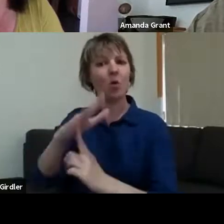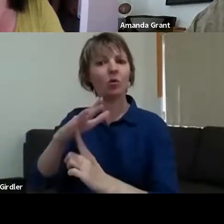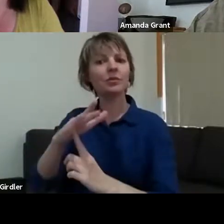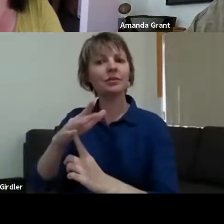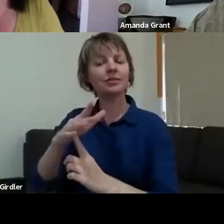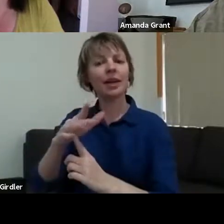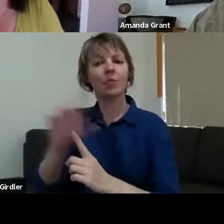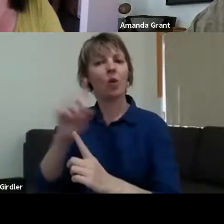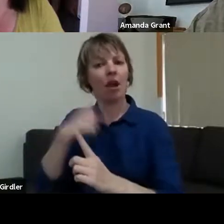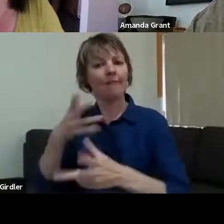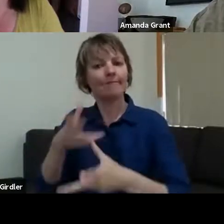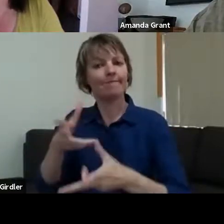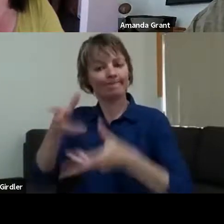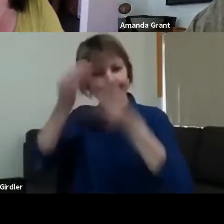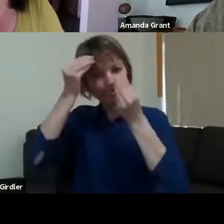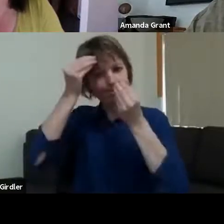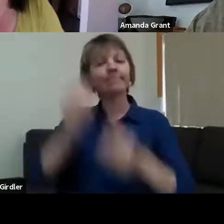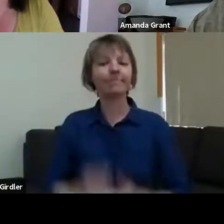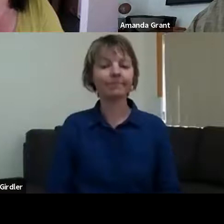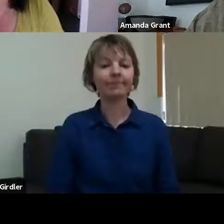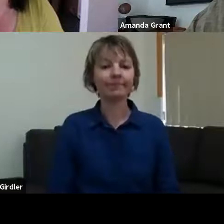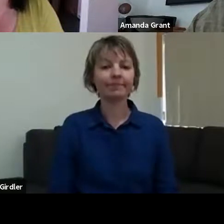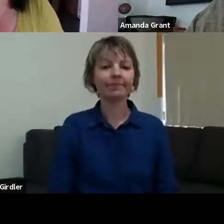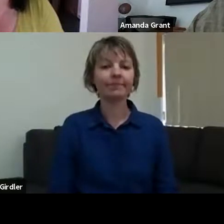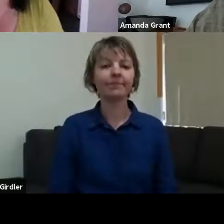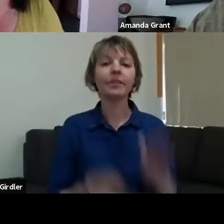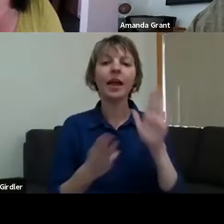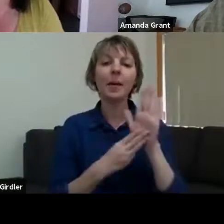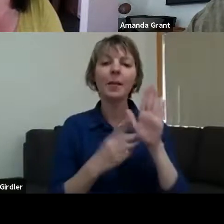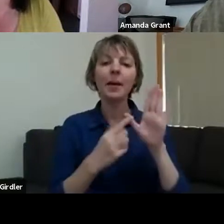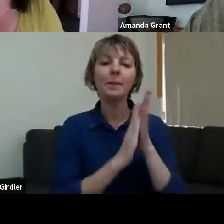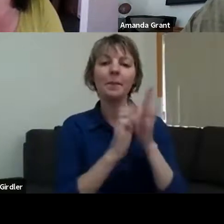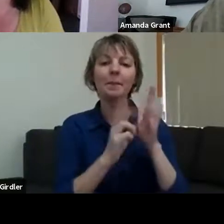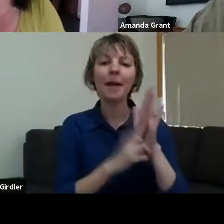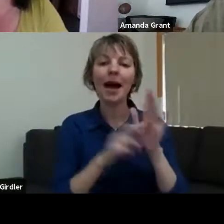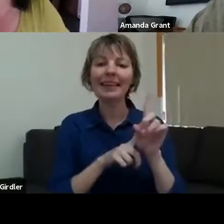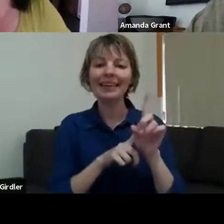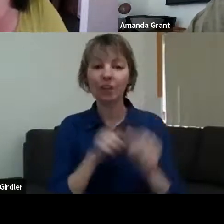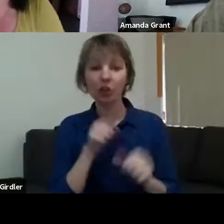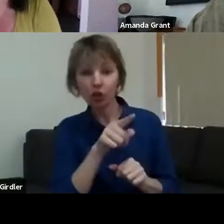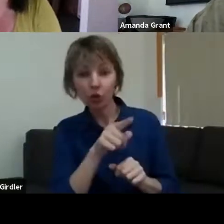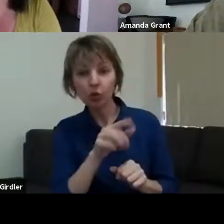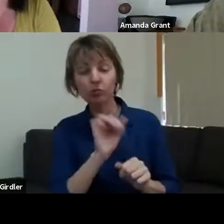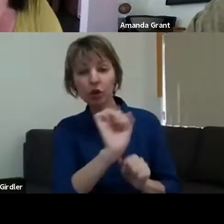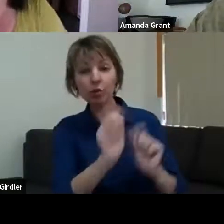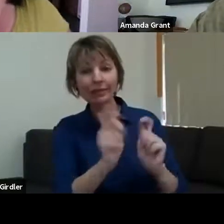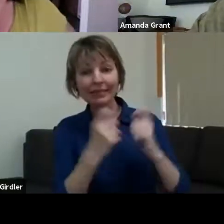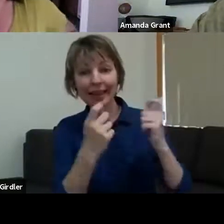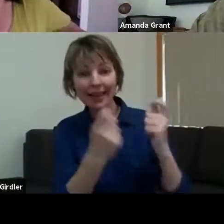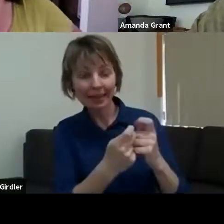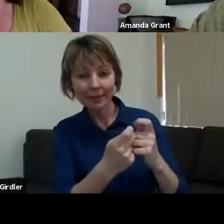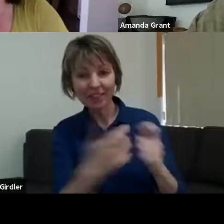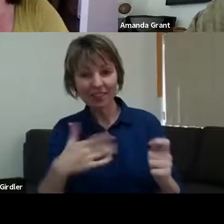Yeah... Mahony, how did you and your team survive over so many years of